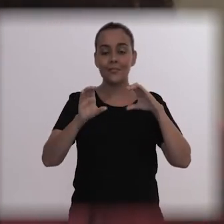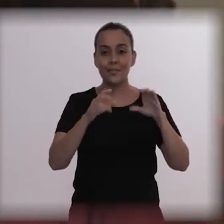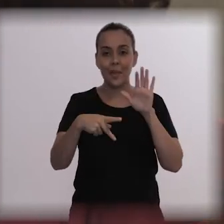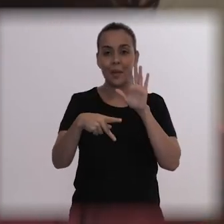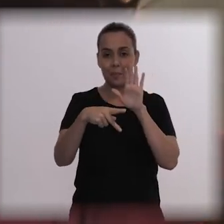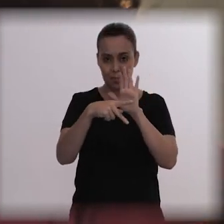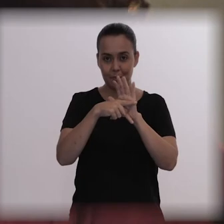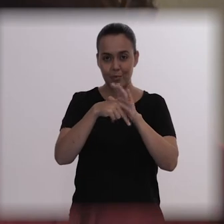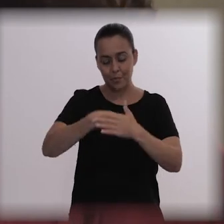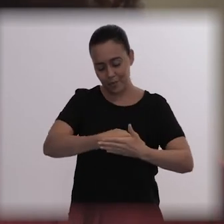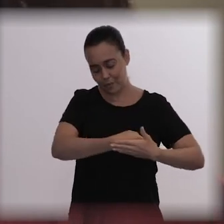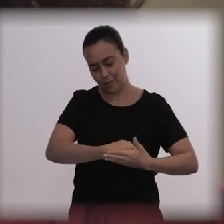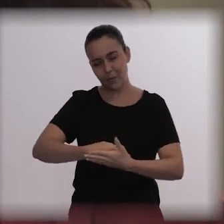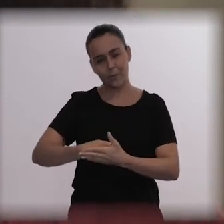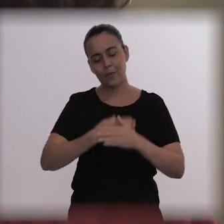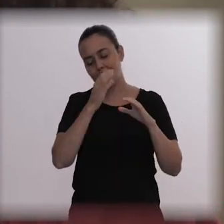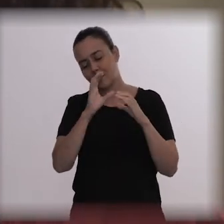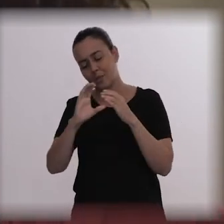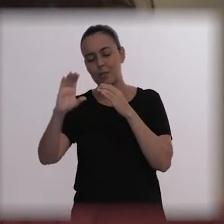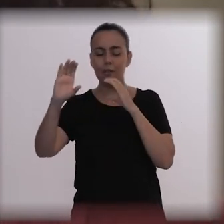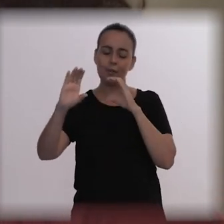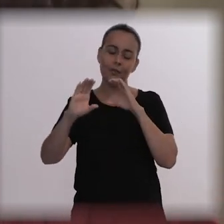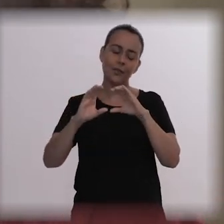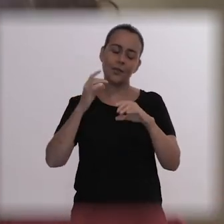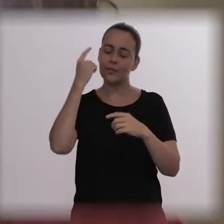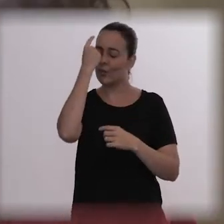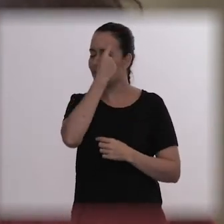And I sang, I sang for hours.